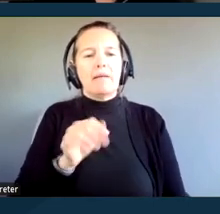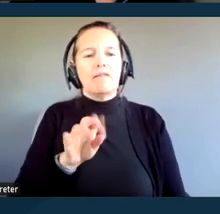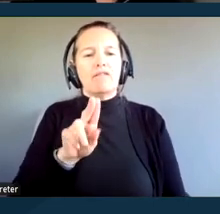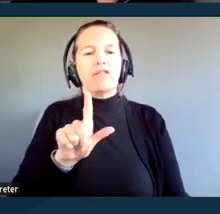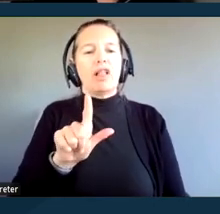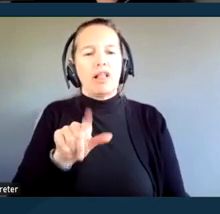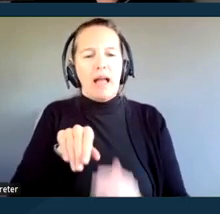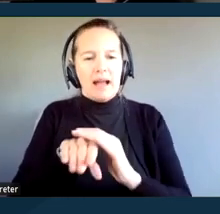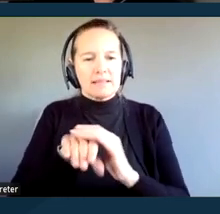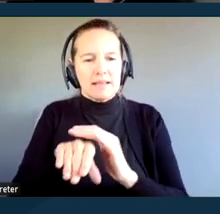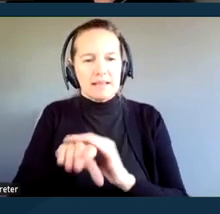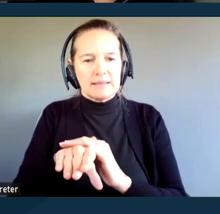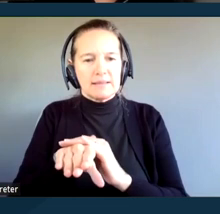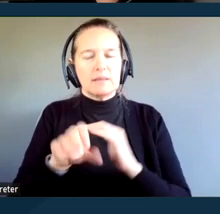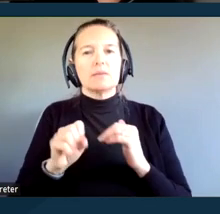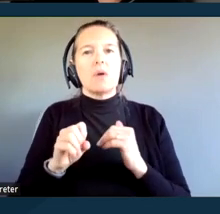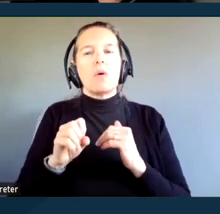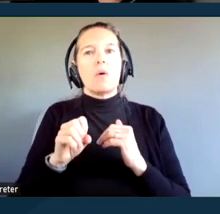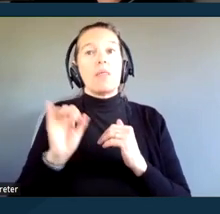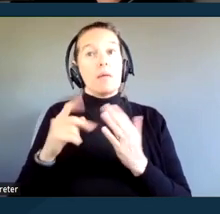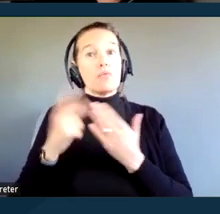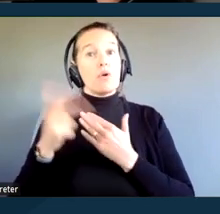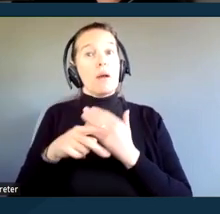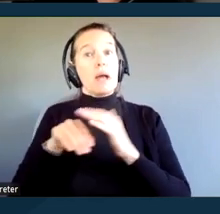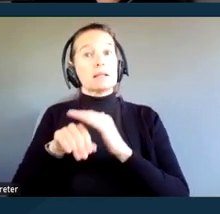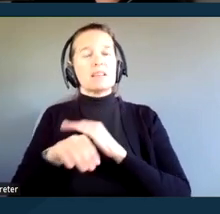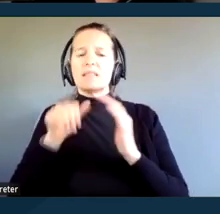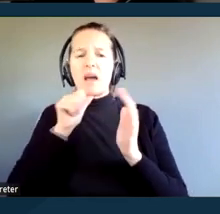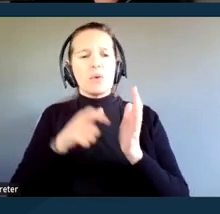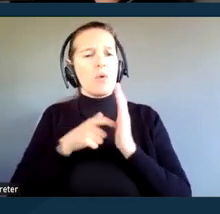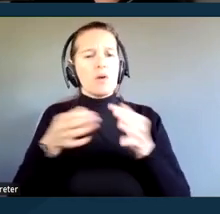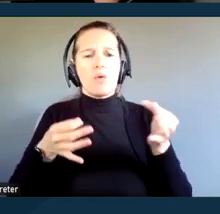Meaningful access or program access does not require that the courts take any action that would threaten